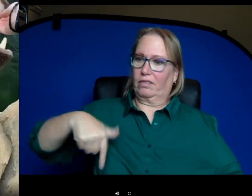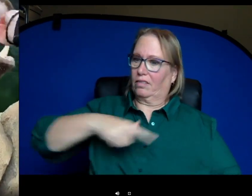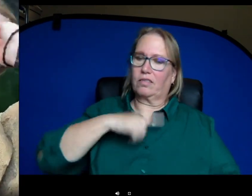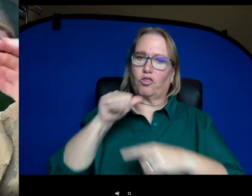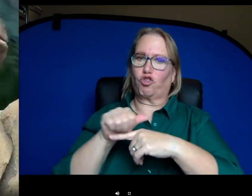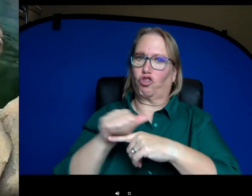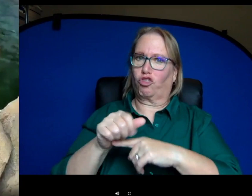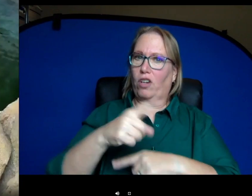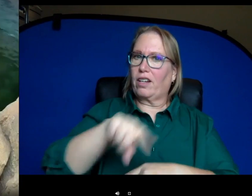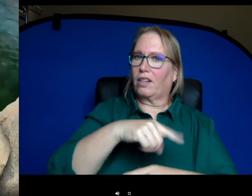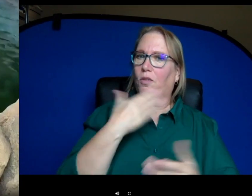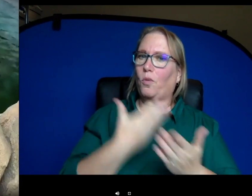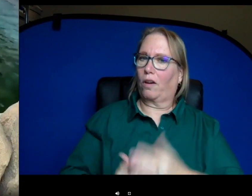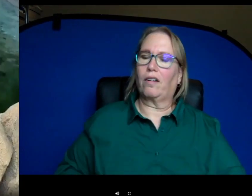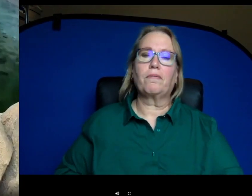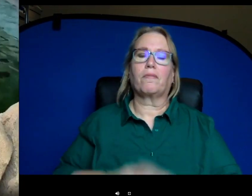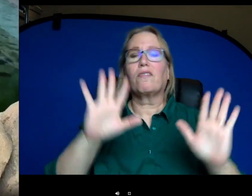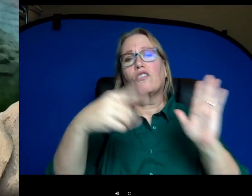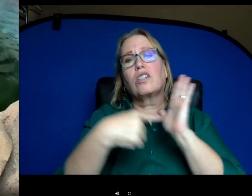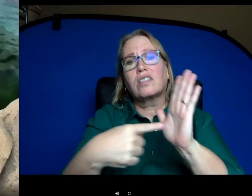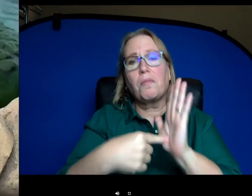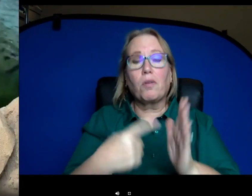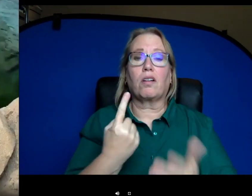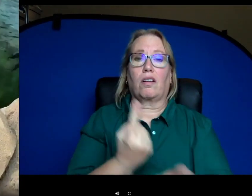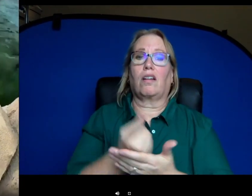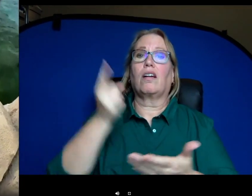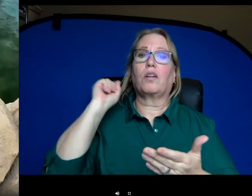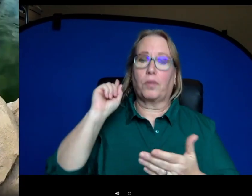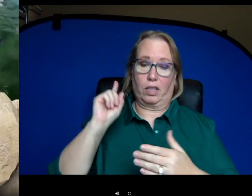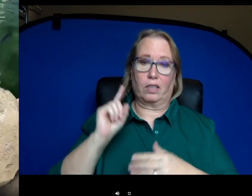really good care of them. So, for example, last week we were able to get a